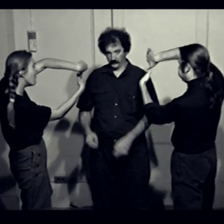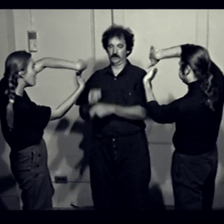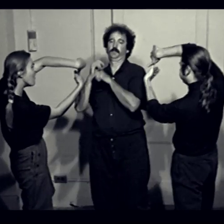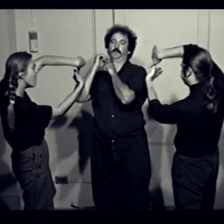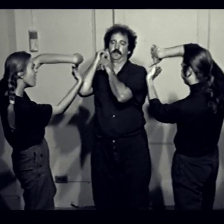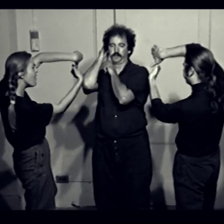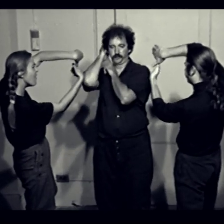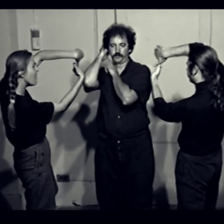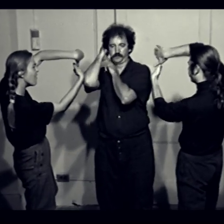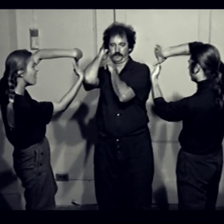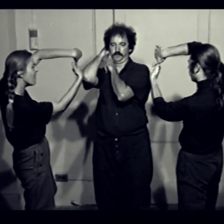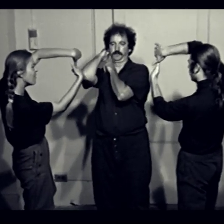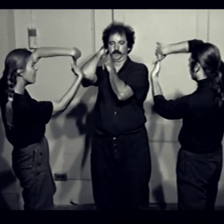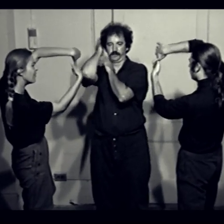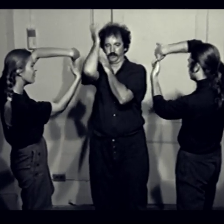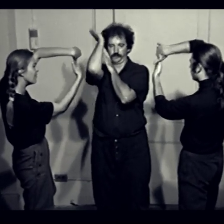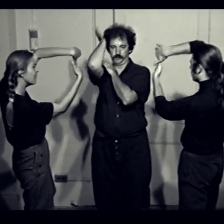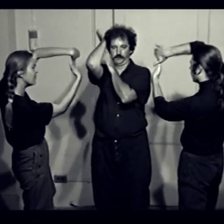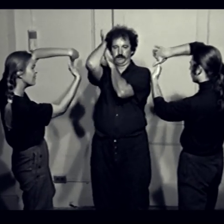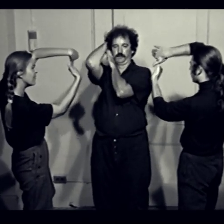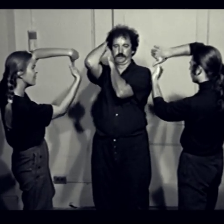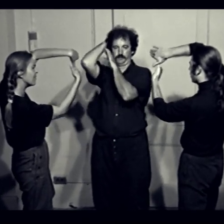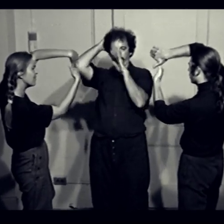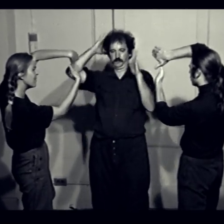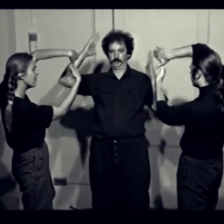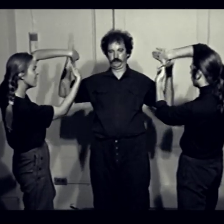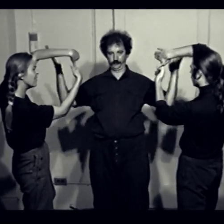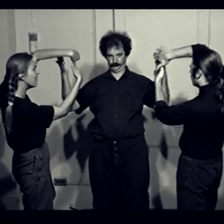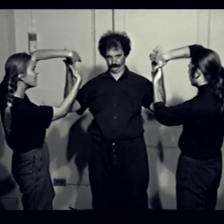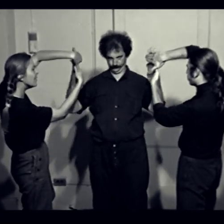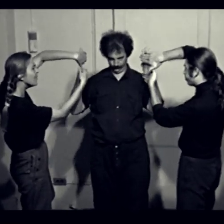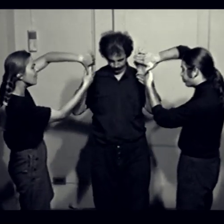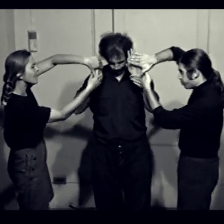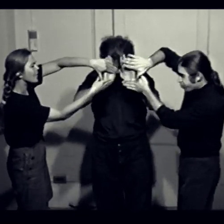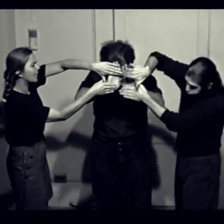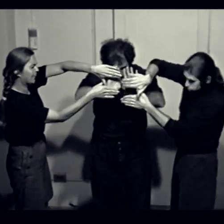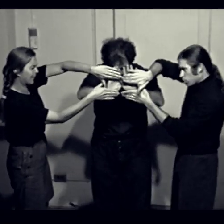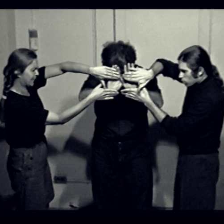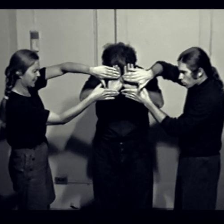and our whole goal was to let go of the actual constructs in the language,